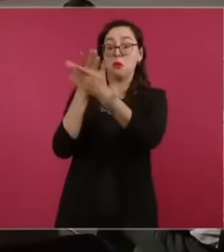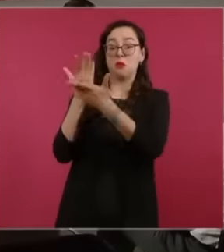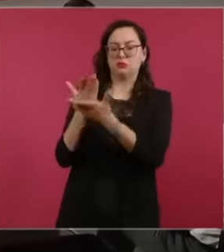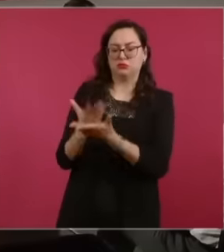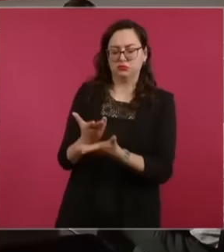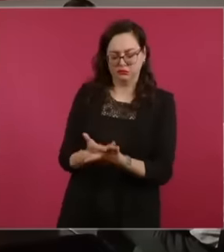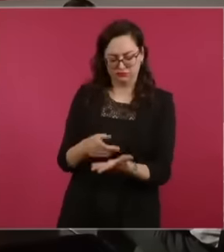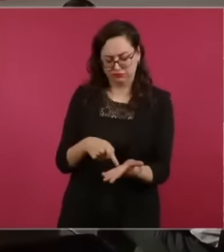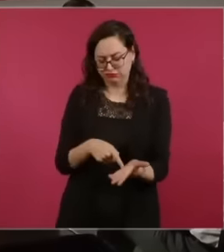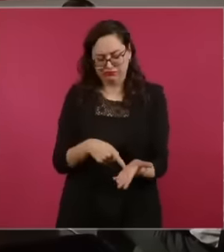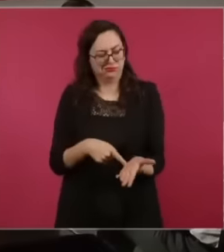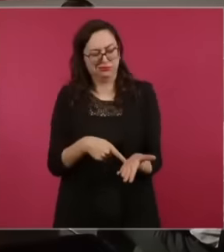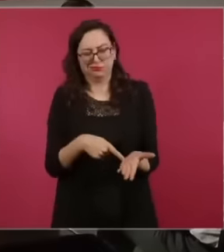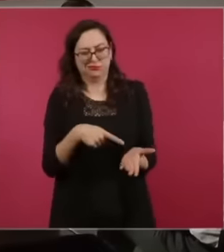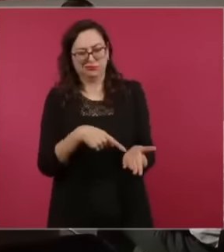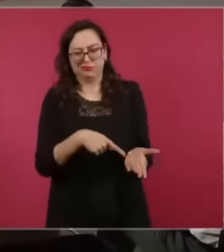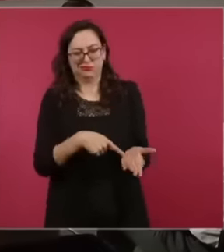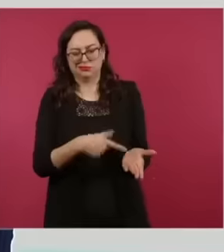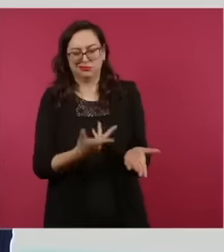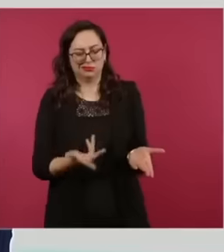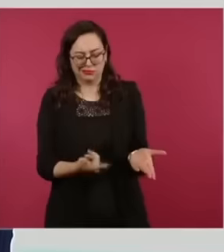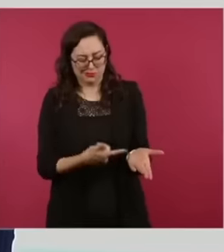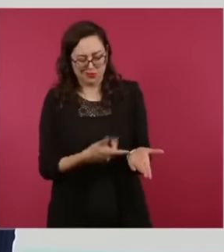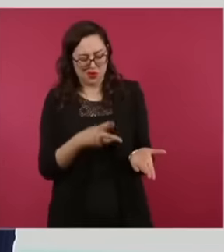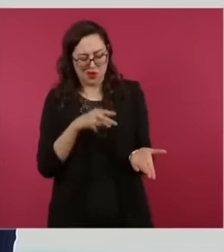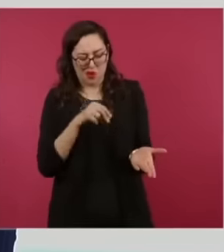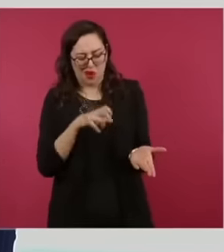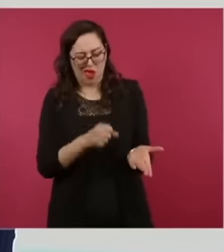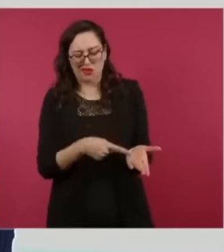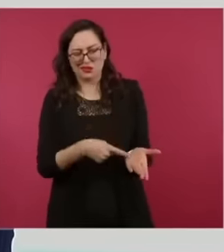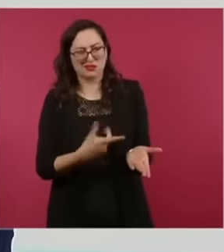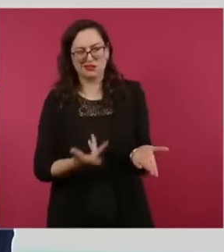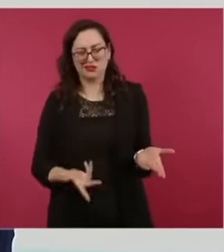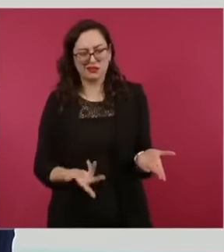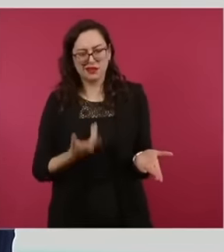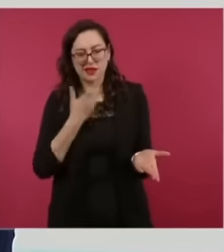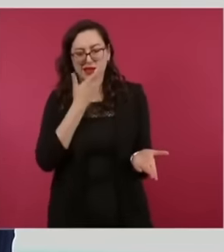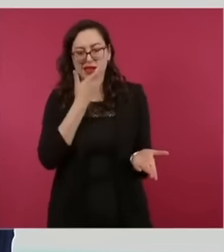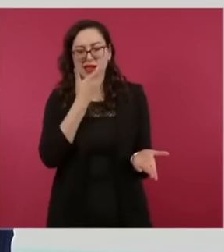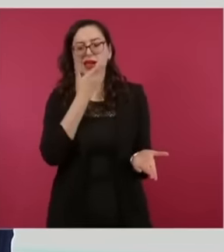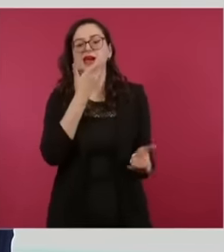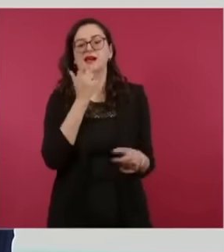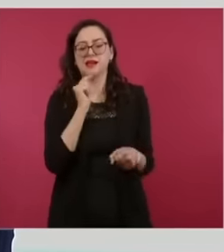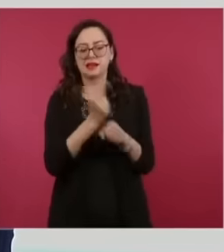with the purpose of delaying the resolution of the matters, the Fiscal authorities have